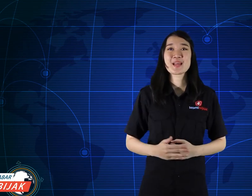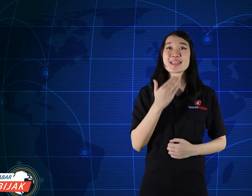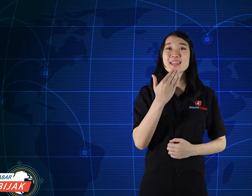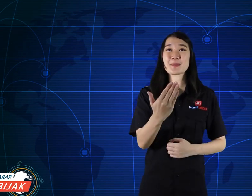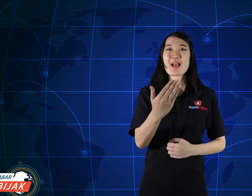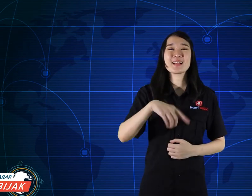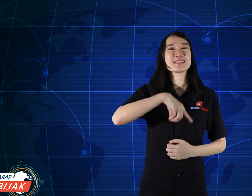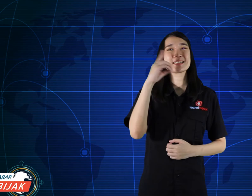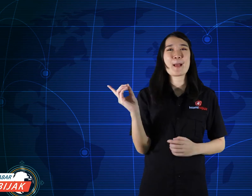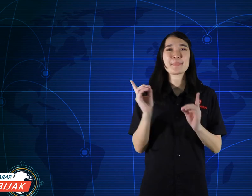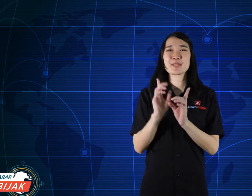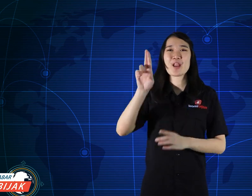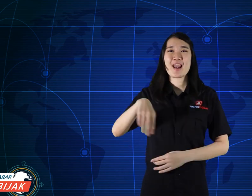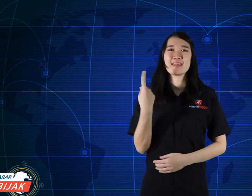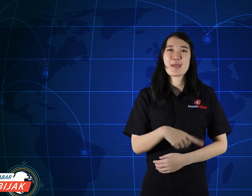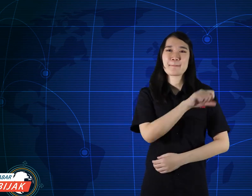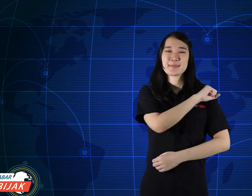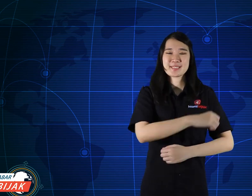See you again at KamiBijak.